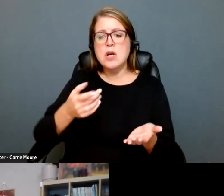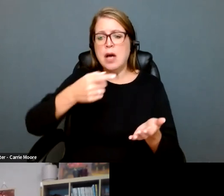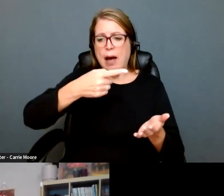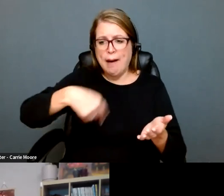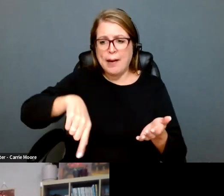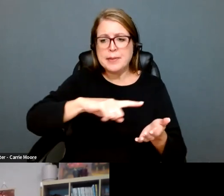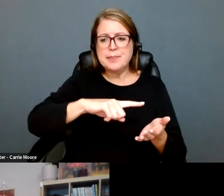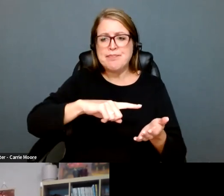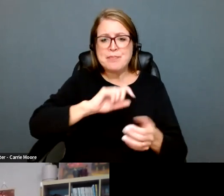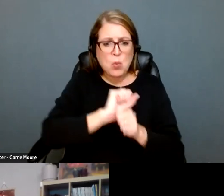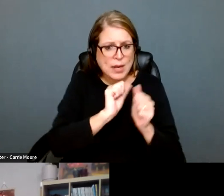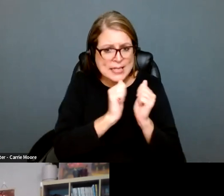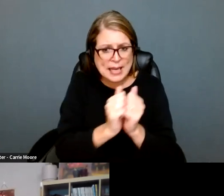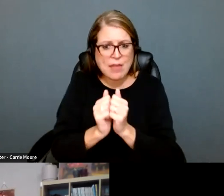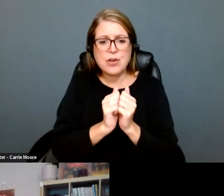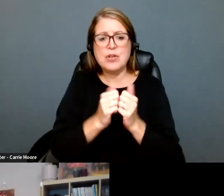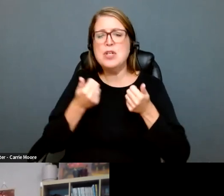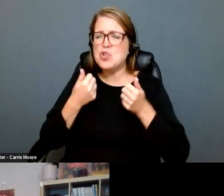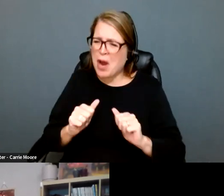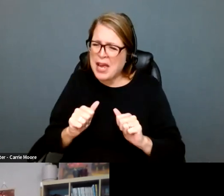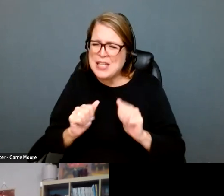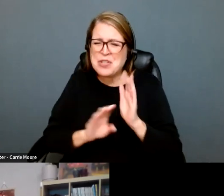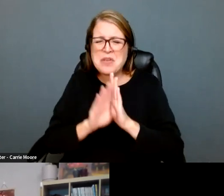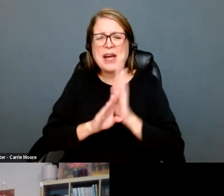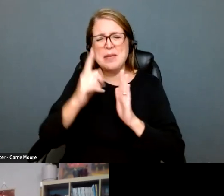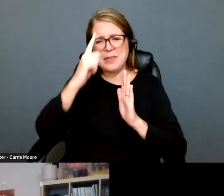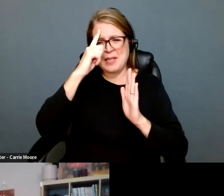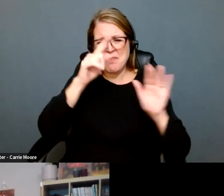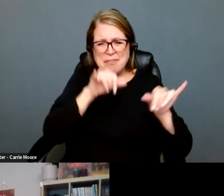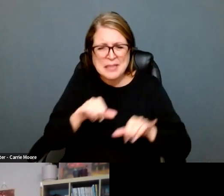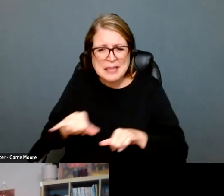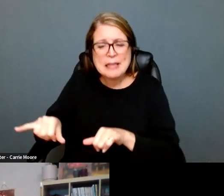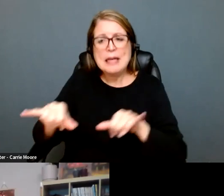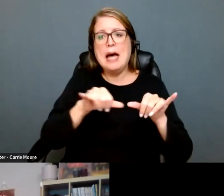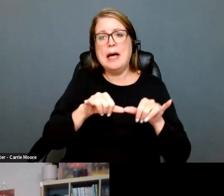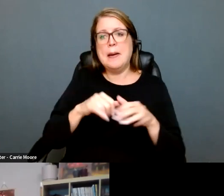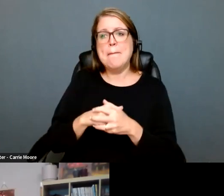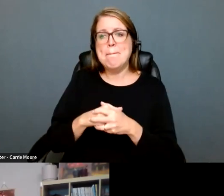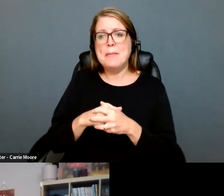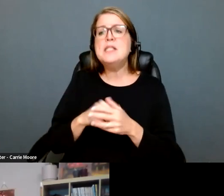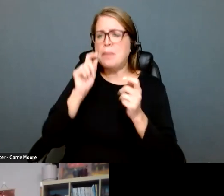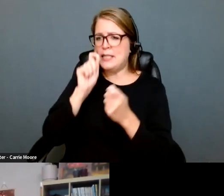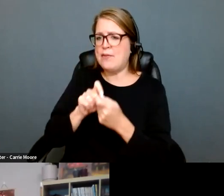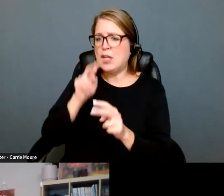organizing, kind of getting on the same page, establishing standards of care to get to a point where, you know, some of the